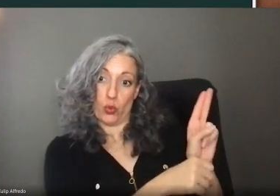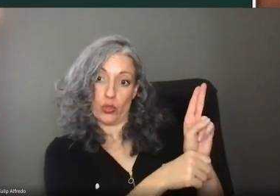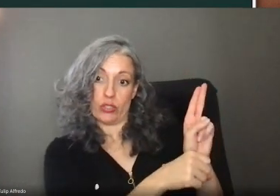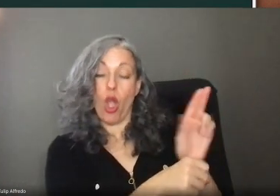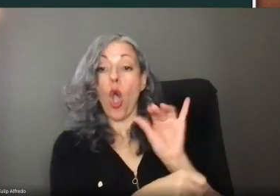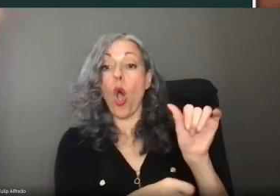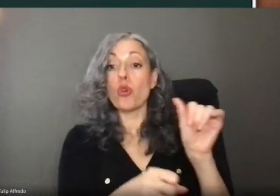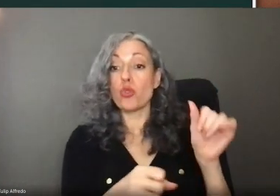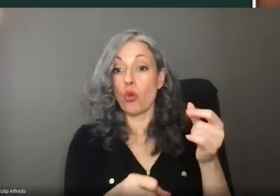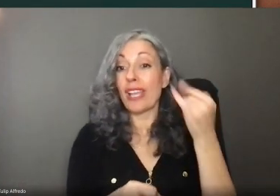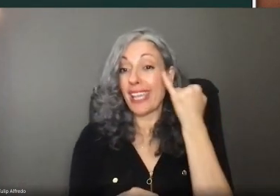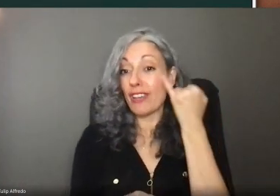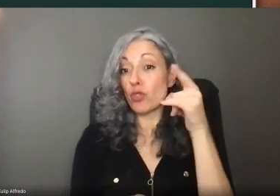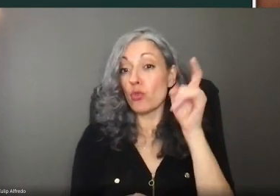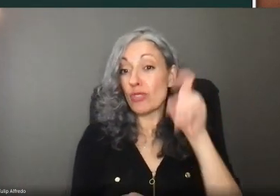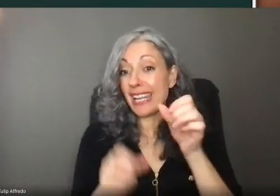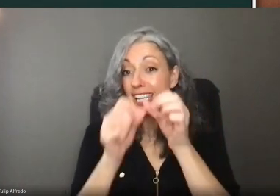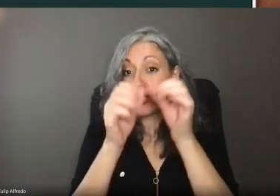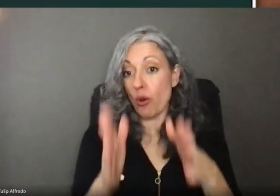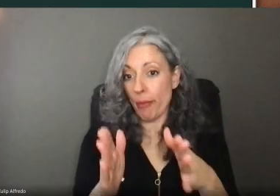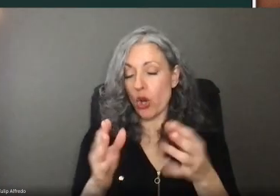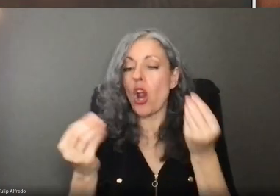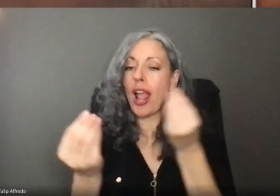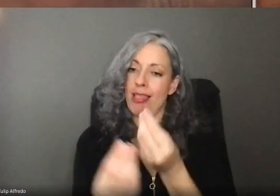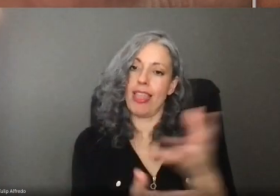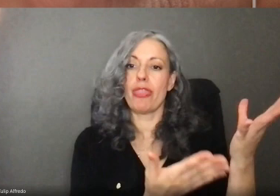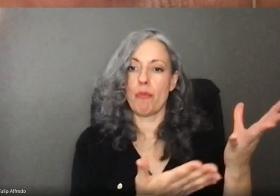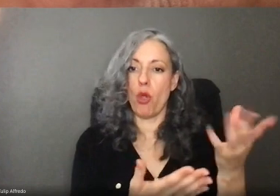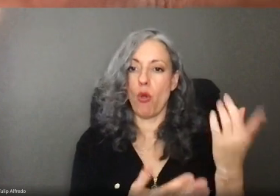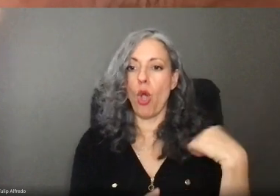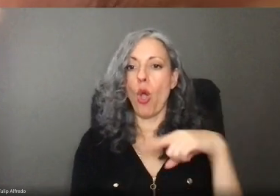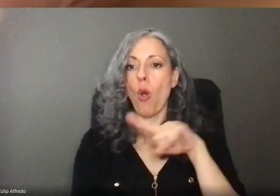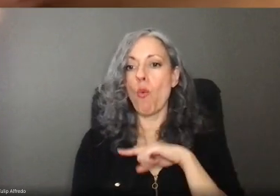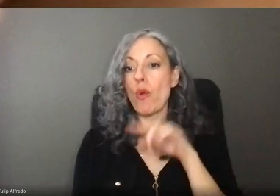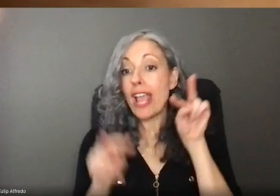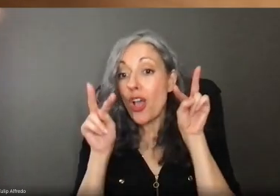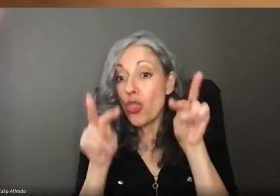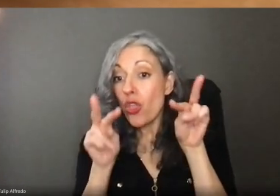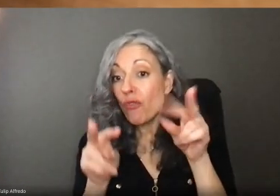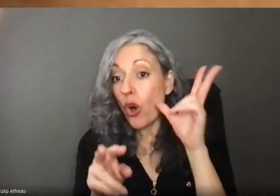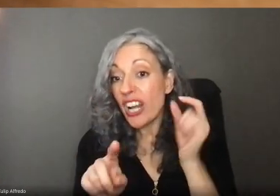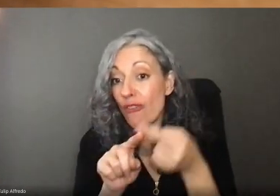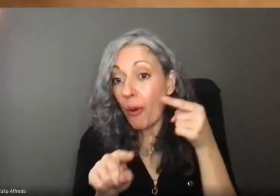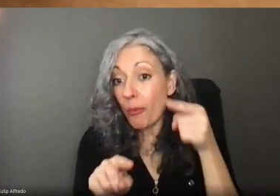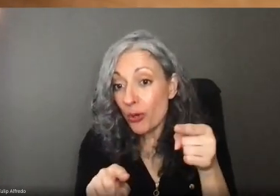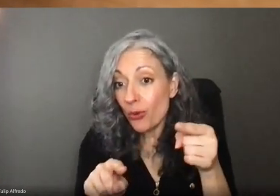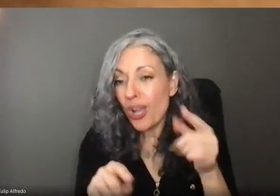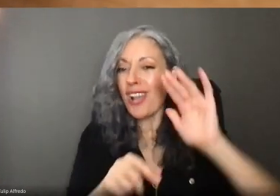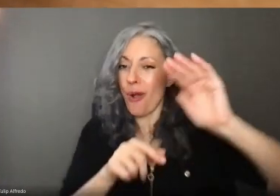Accommodations, including interpreters, are available. We really look forward to hearing from you. And welcome to Paid Leave Oregon.